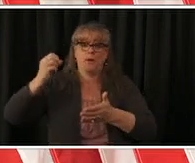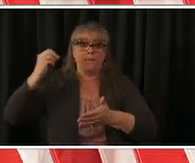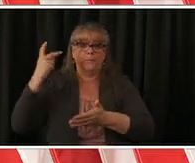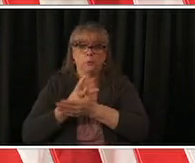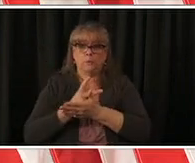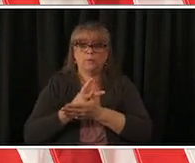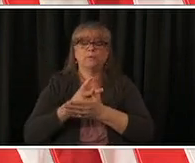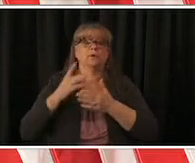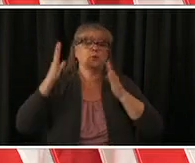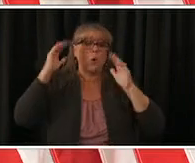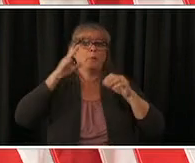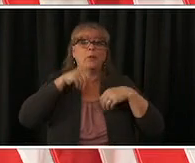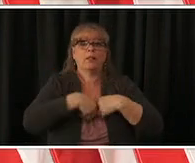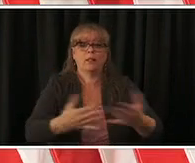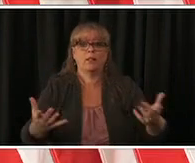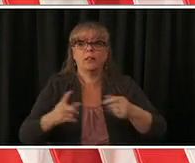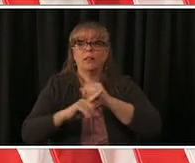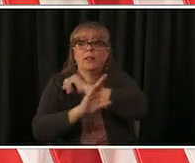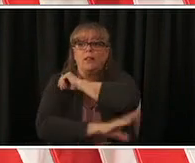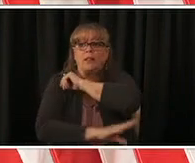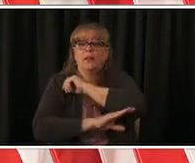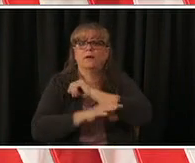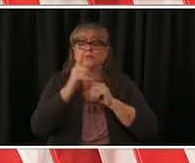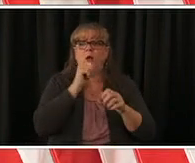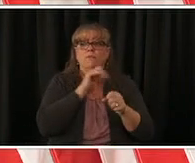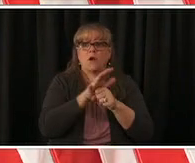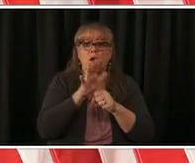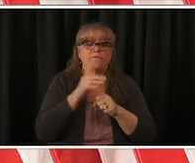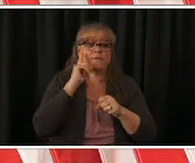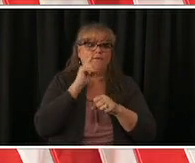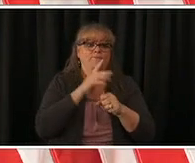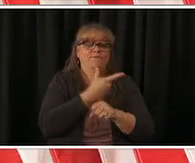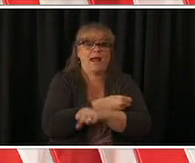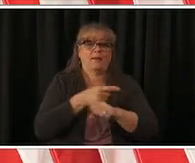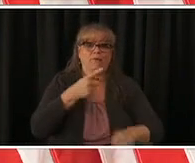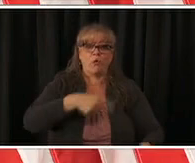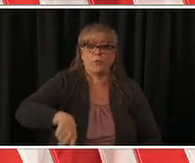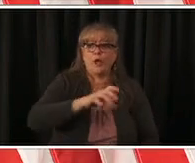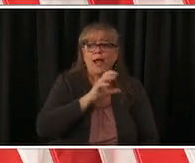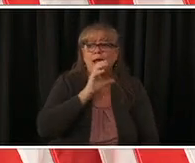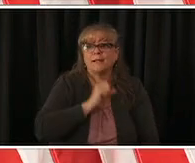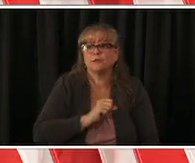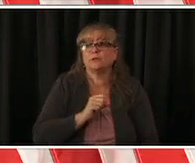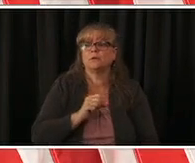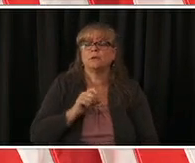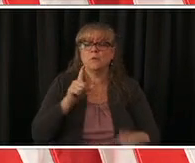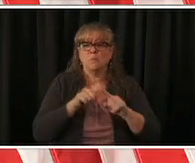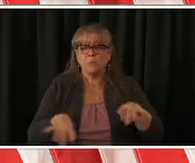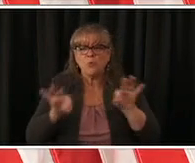thank you all stay safe be careful we're almost there now is not the time to let up social